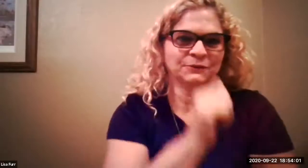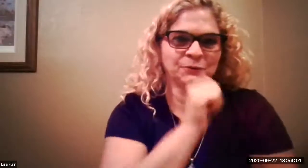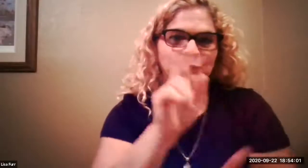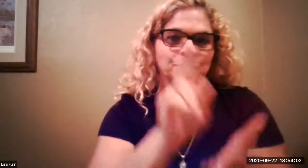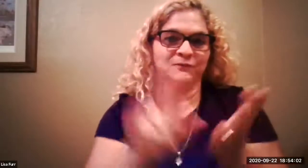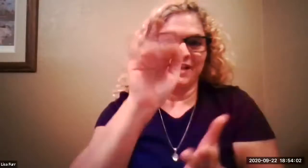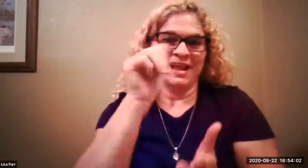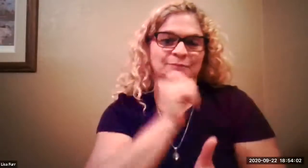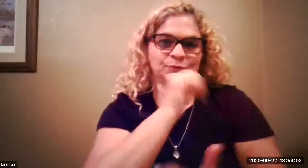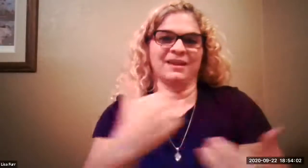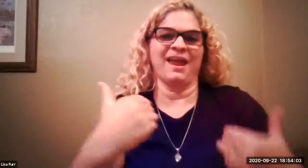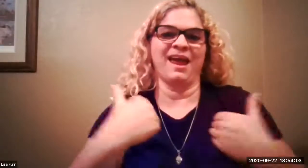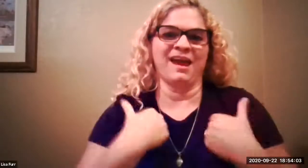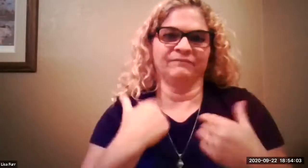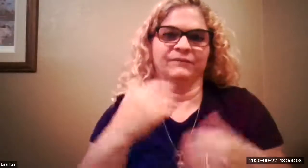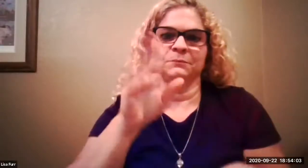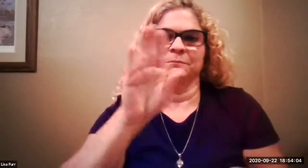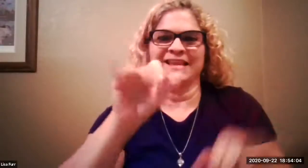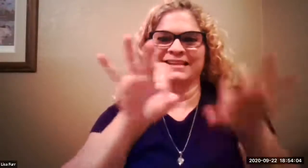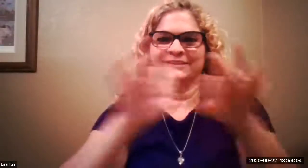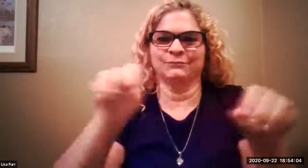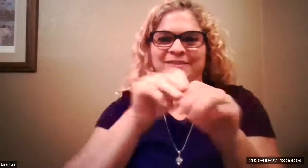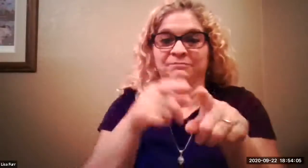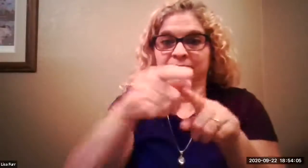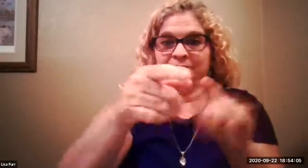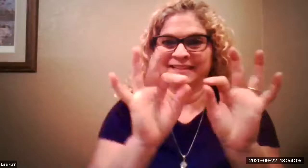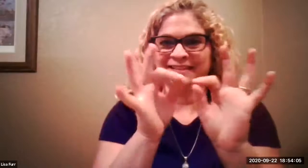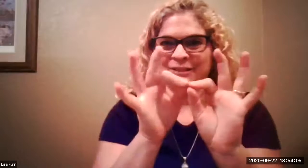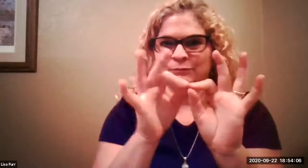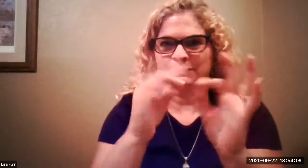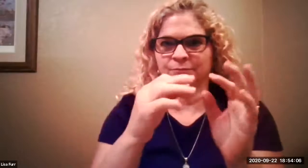i teach asl at the university of arizona